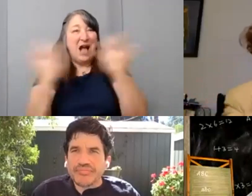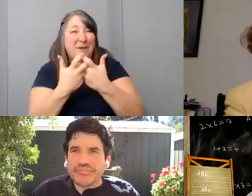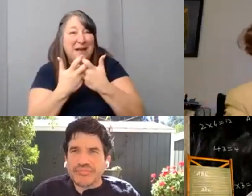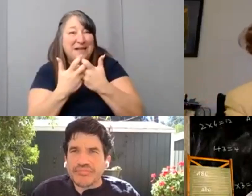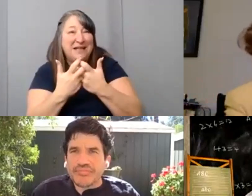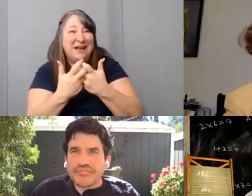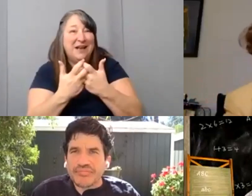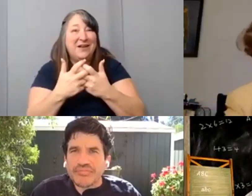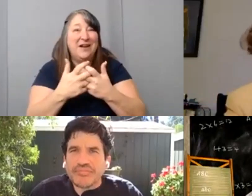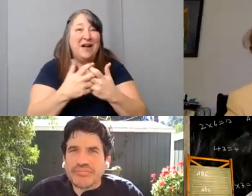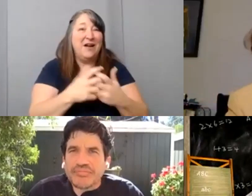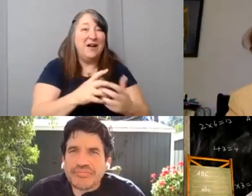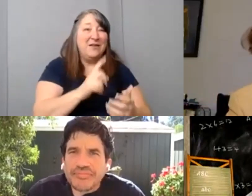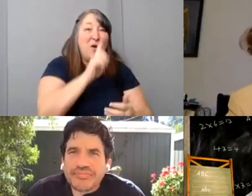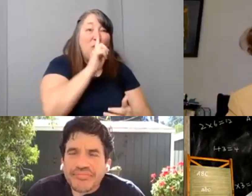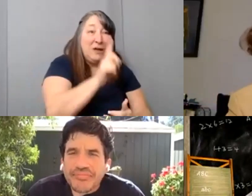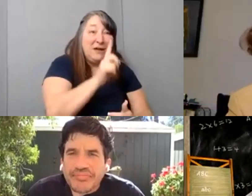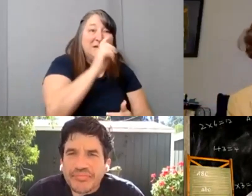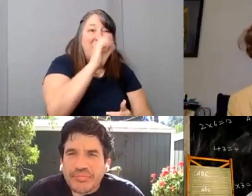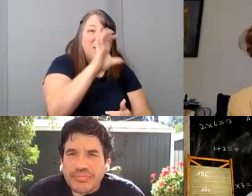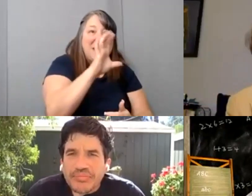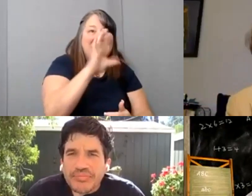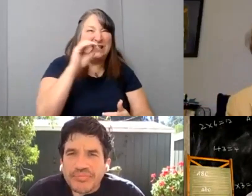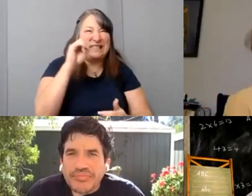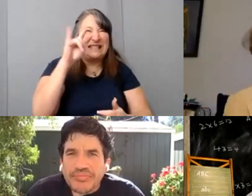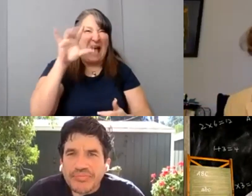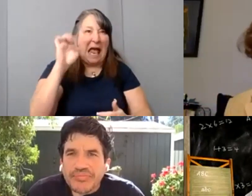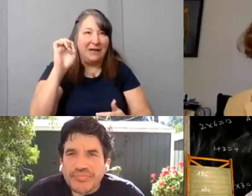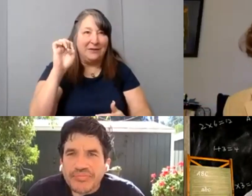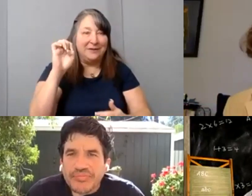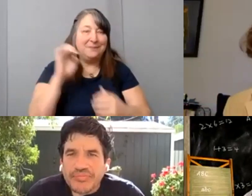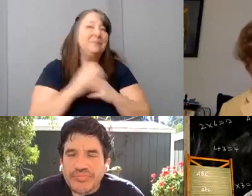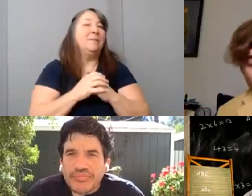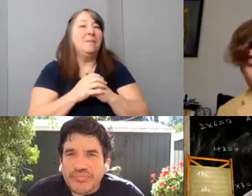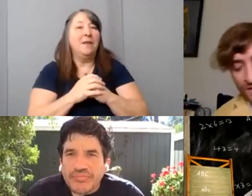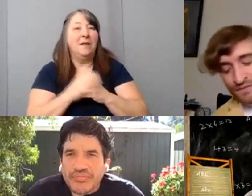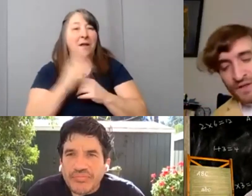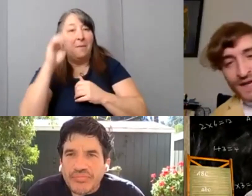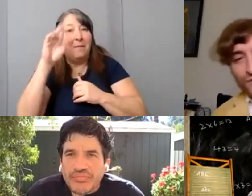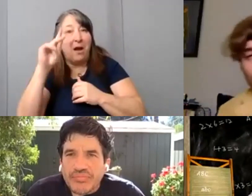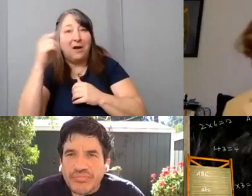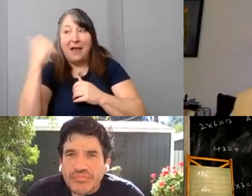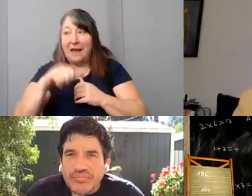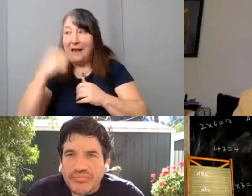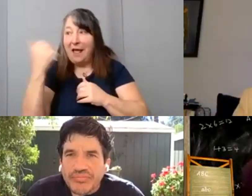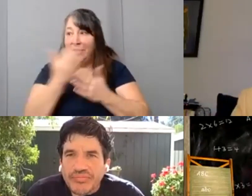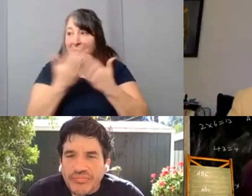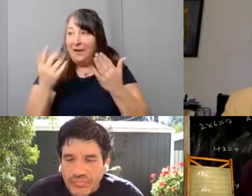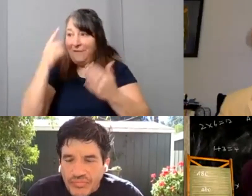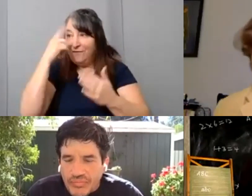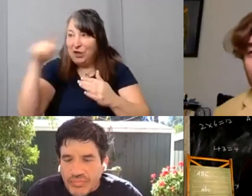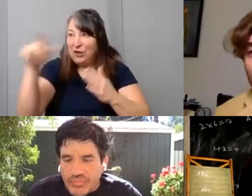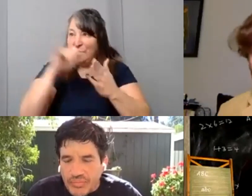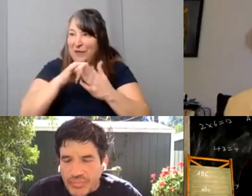and it's documentary style. So Mark is there, has there been anything else for you that you feel like jumps out or you're you know seeing?